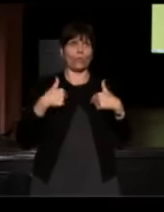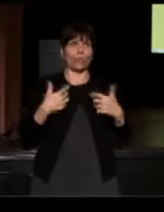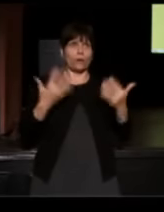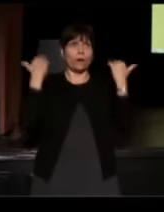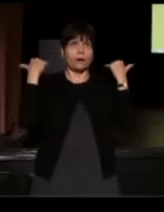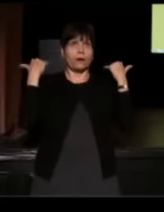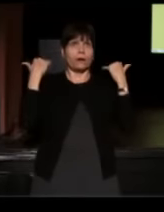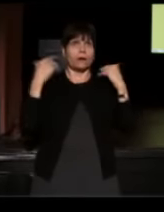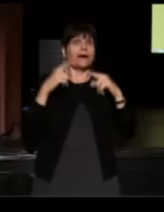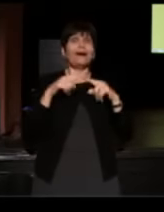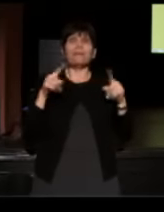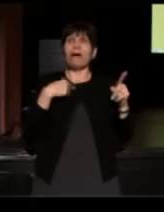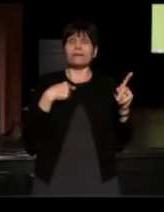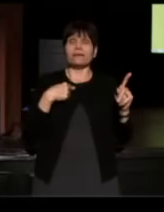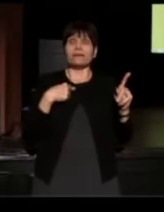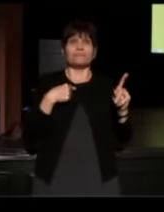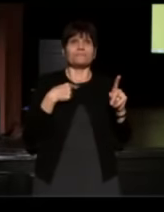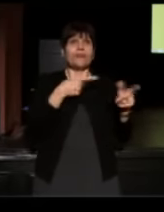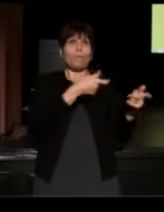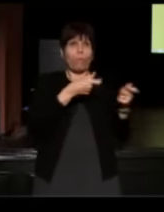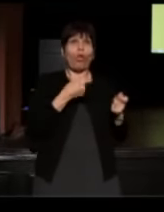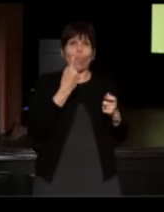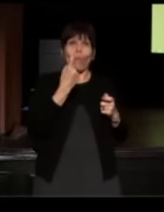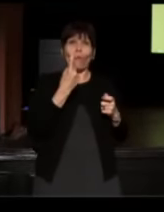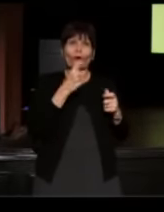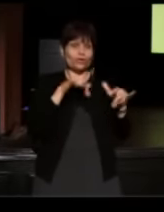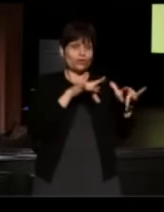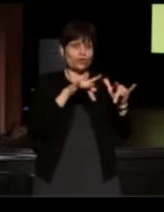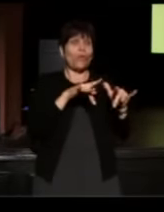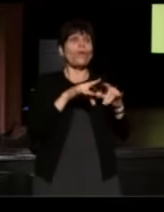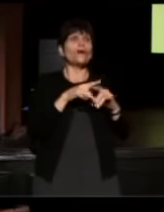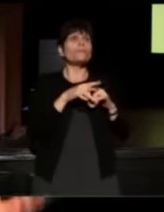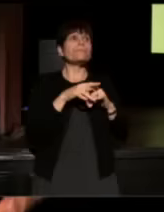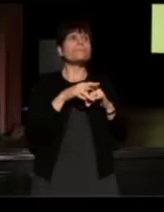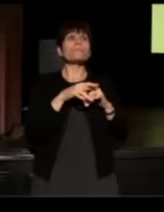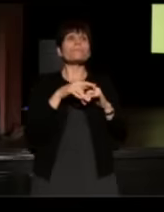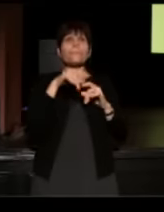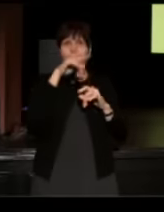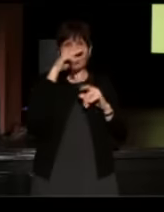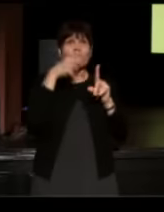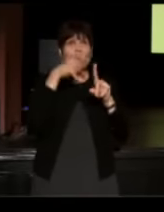But I pulled this just because it's a story from you